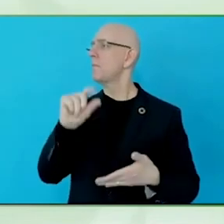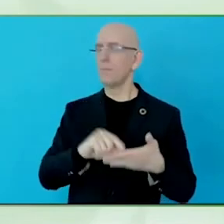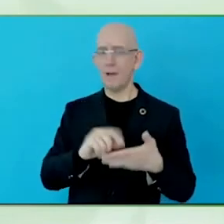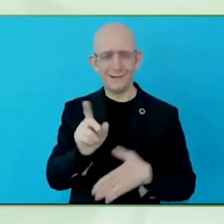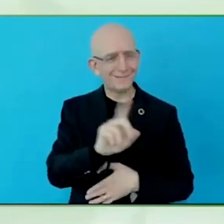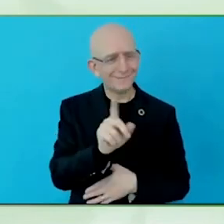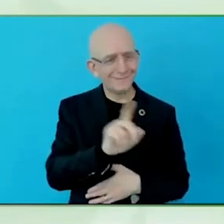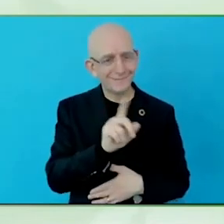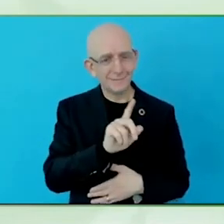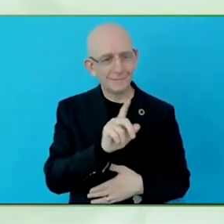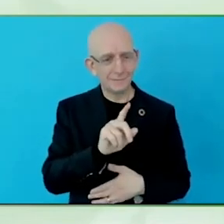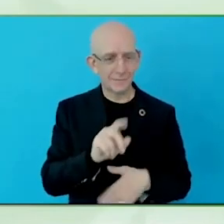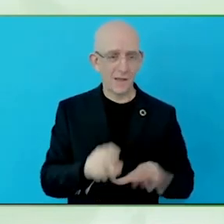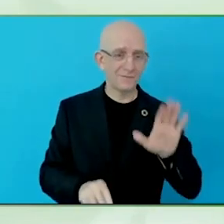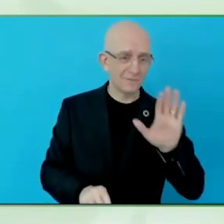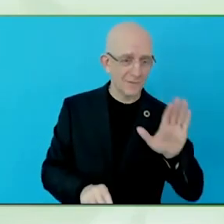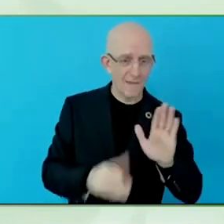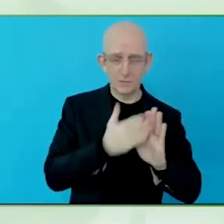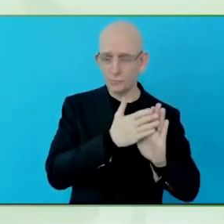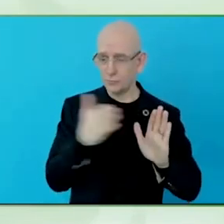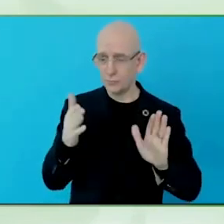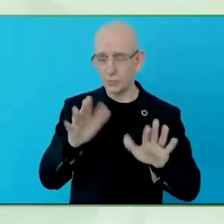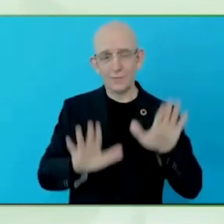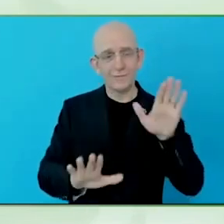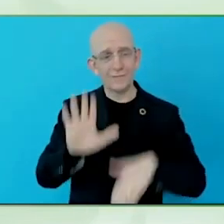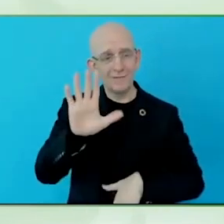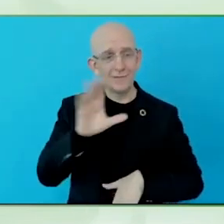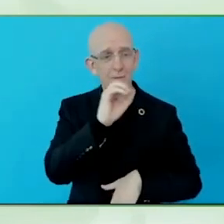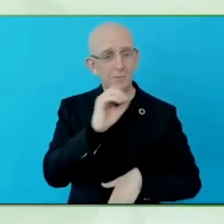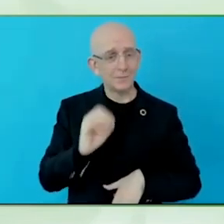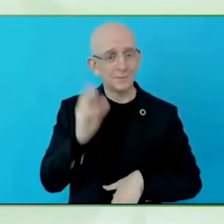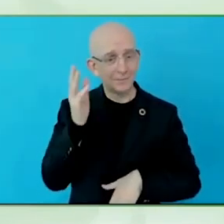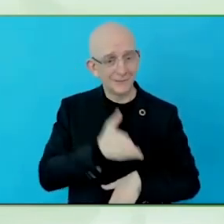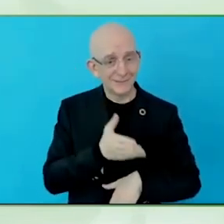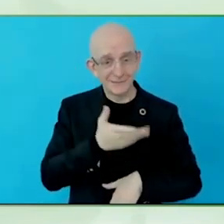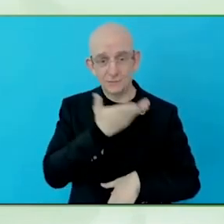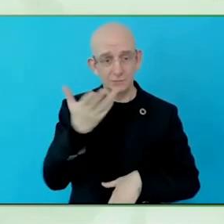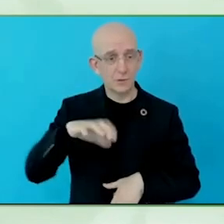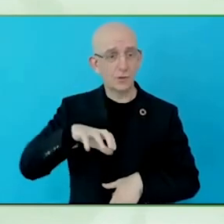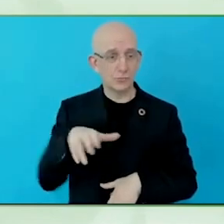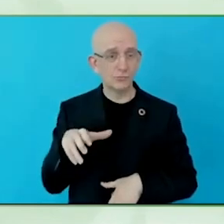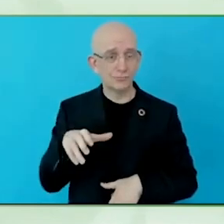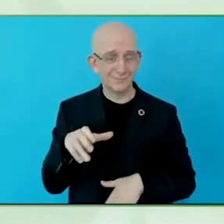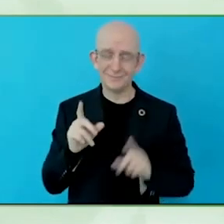The other element is that we have a number of recommendations that